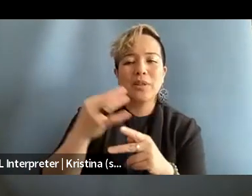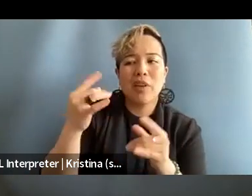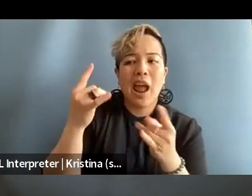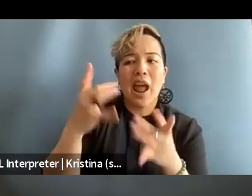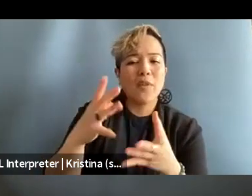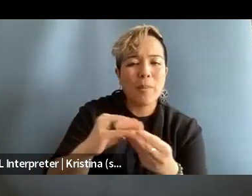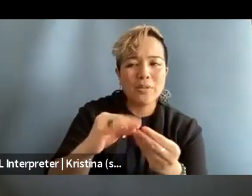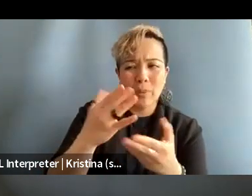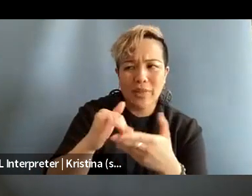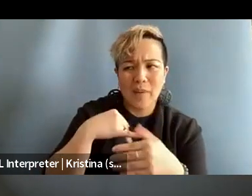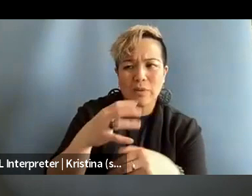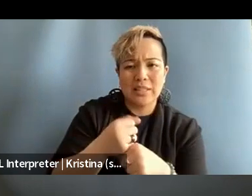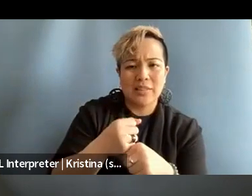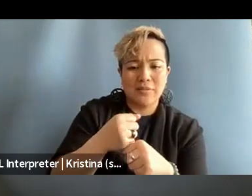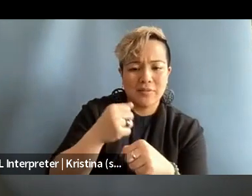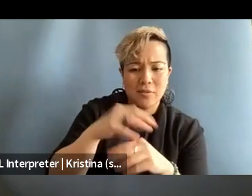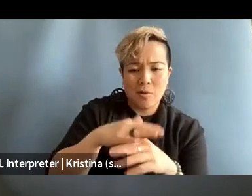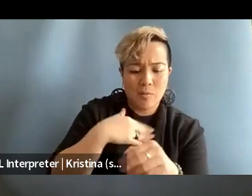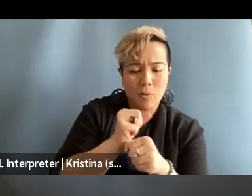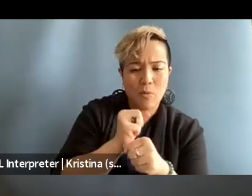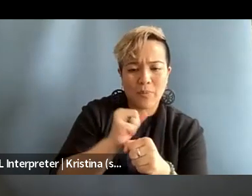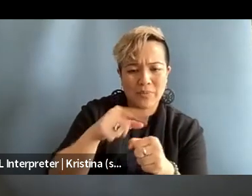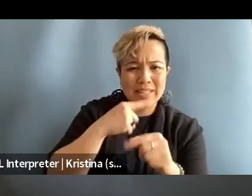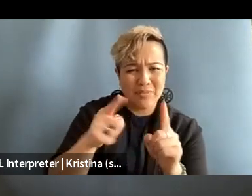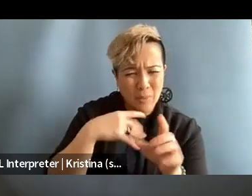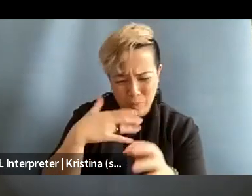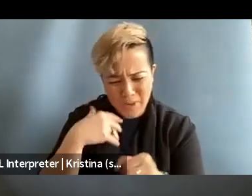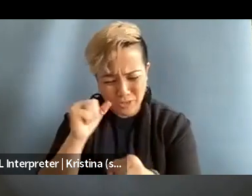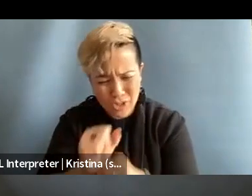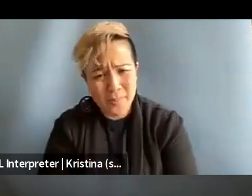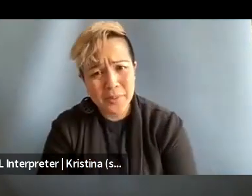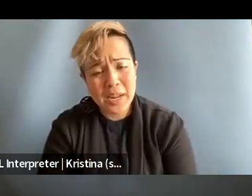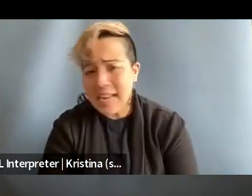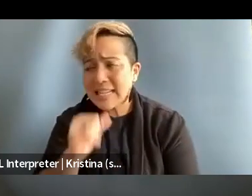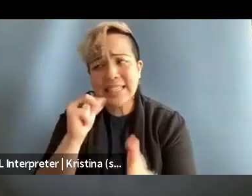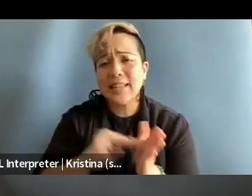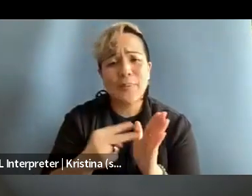and things I'm receiving on my accounts. This is different. I'm doing my job. It doesn't mean that this means